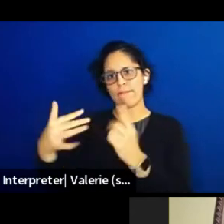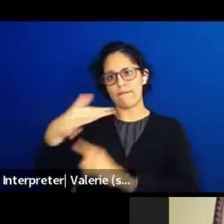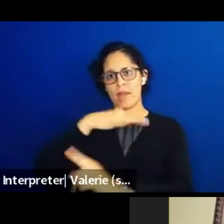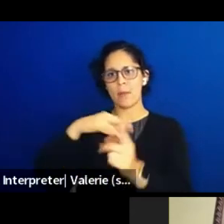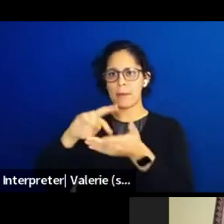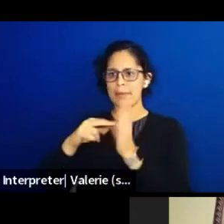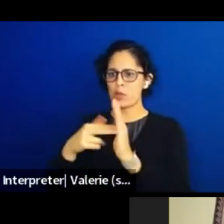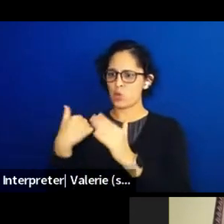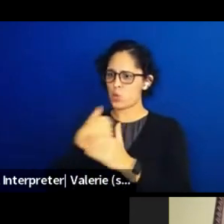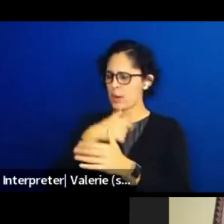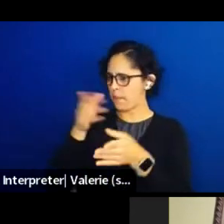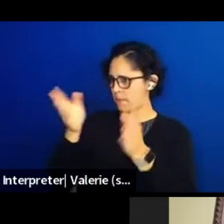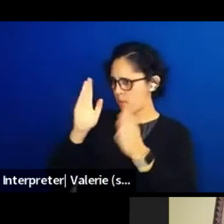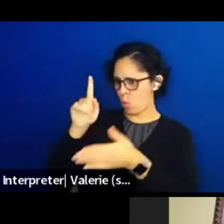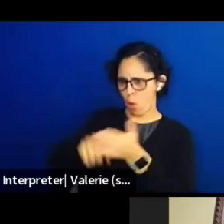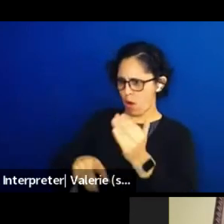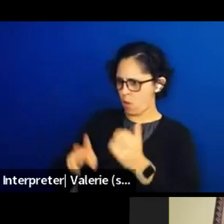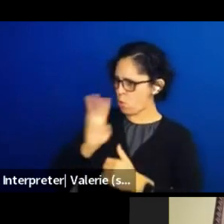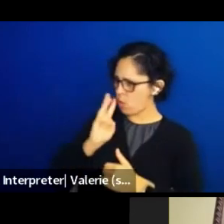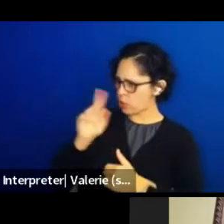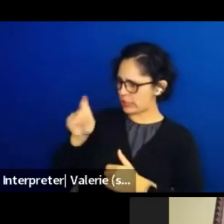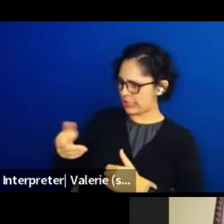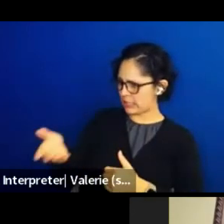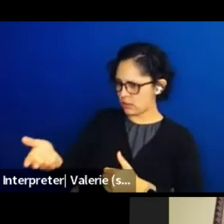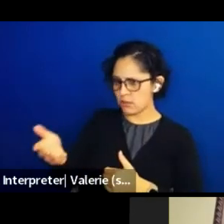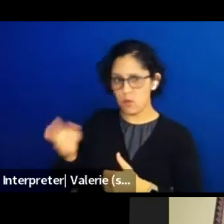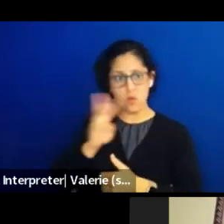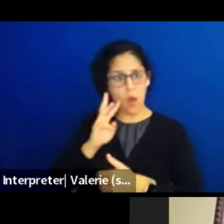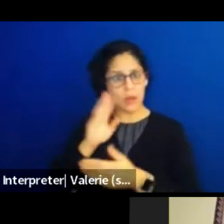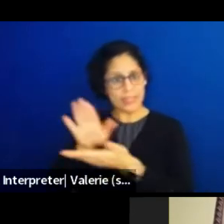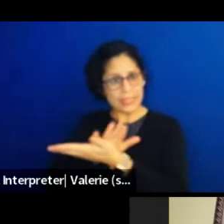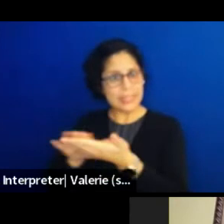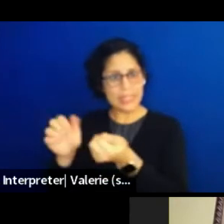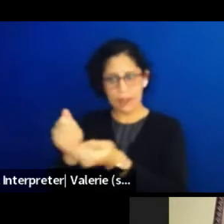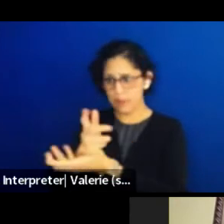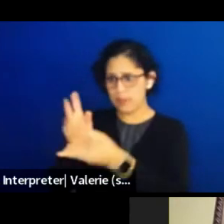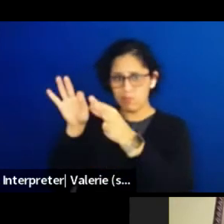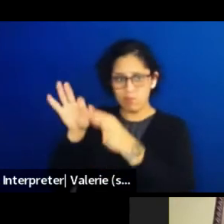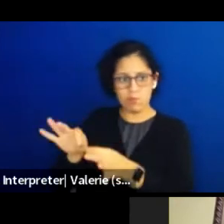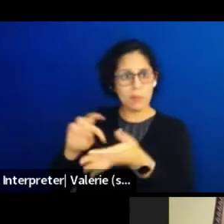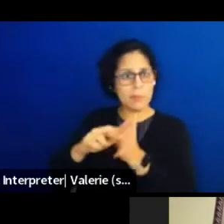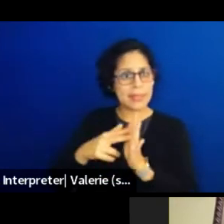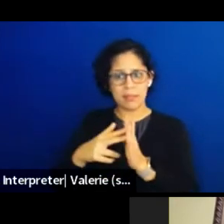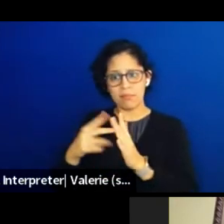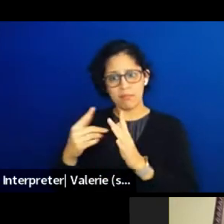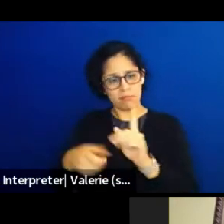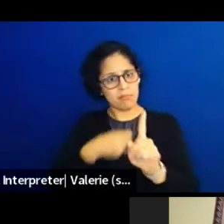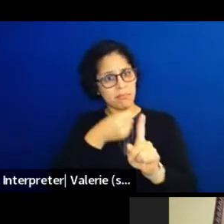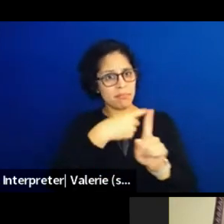When you get to water right the animals thrive. The people thrive, the plants thrive